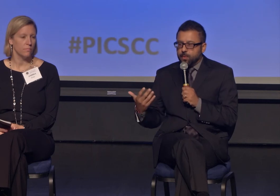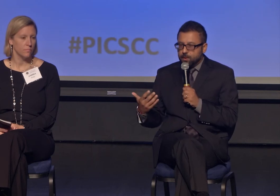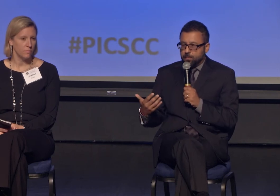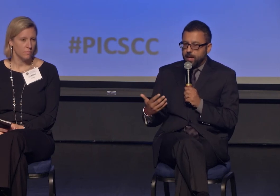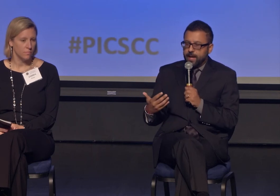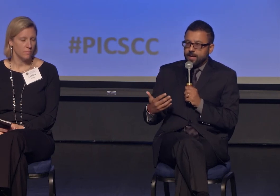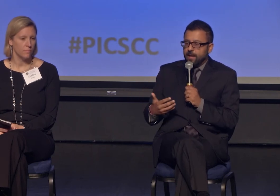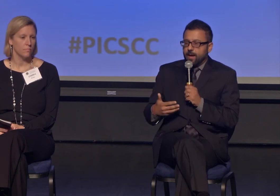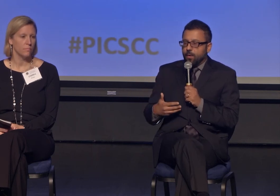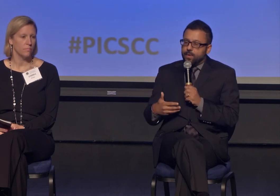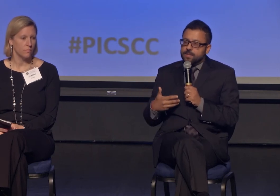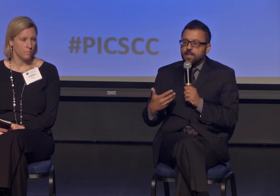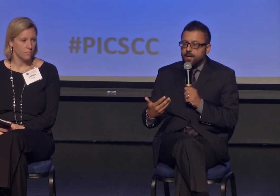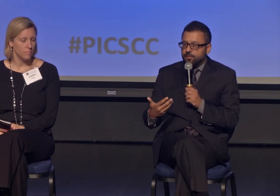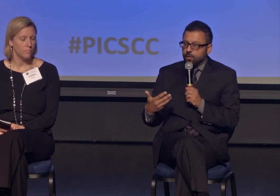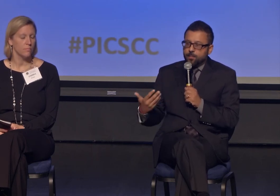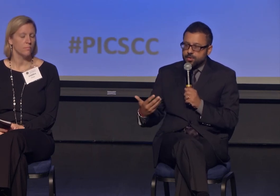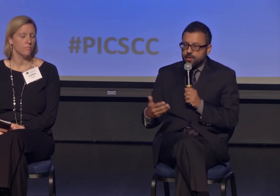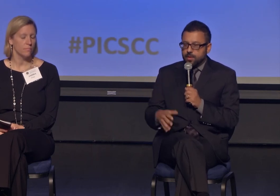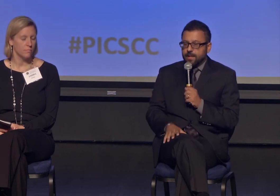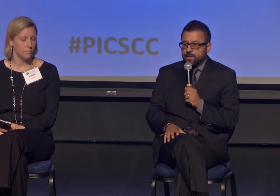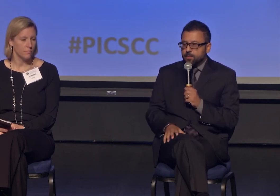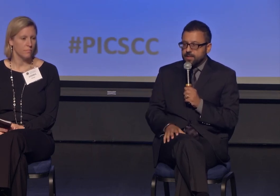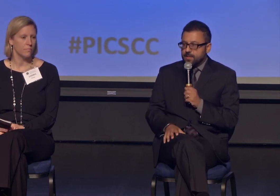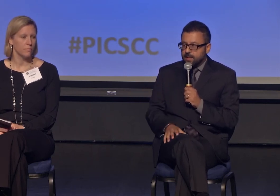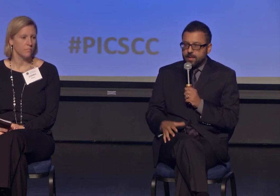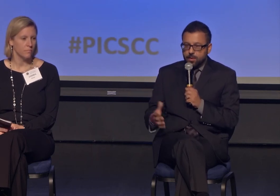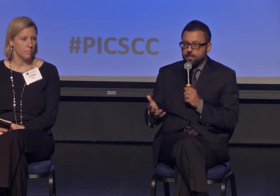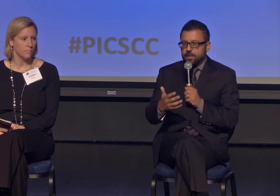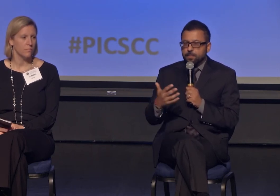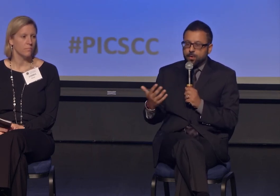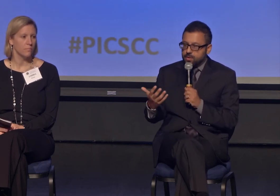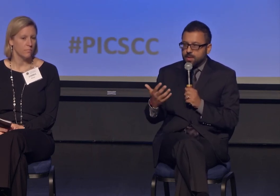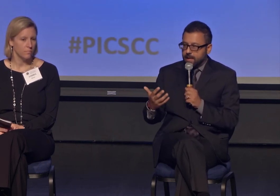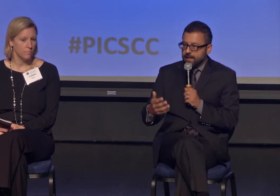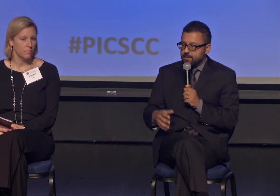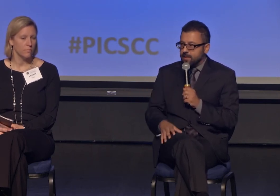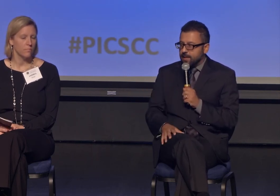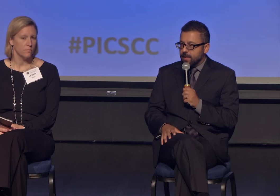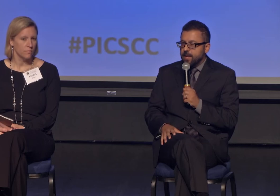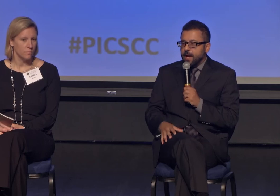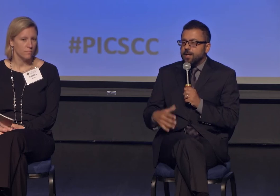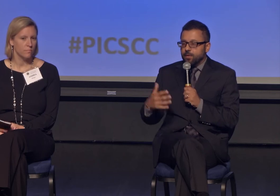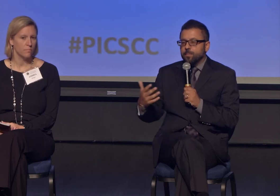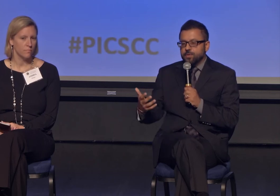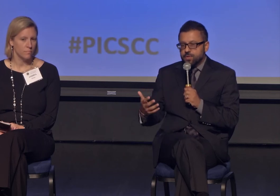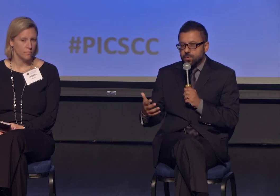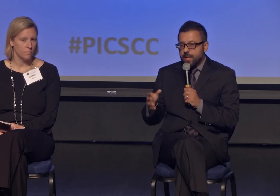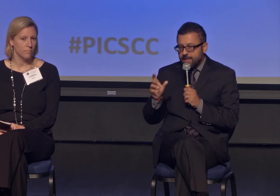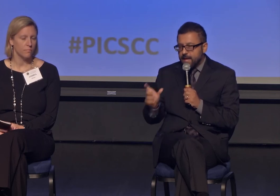how you feel when you pray, what does love or mercy look like to you, then suddenly you begin to personalize another person's story.